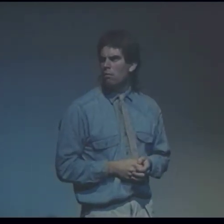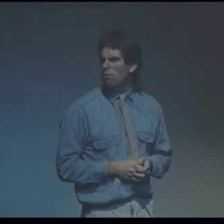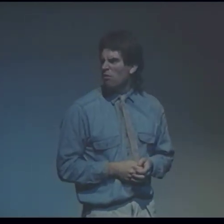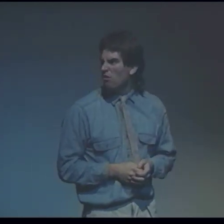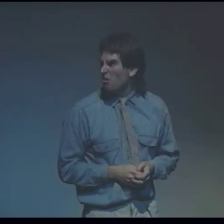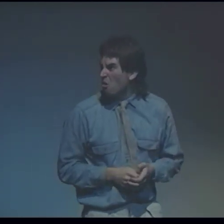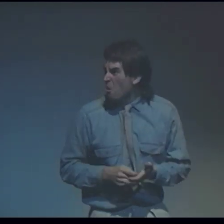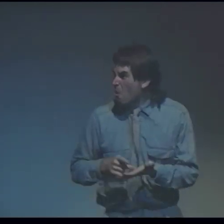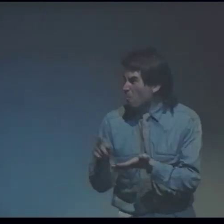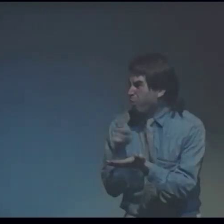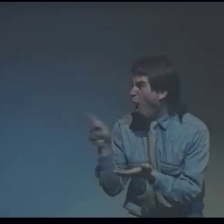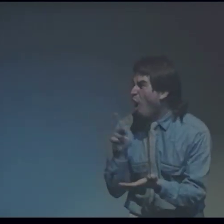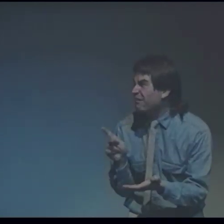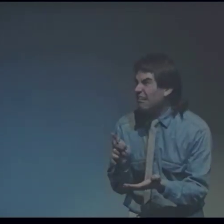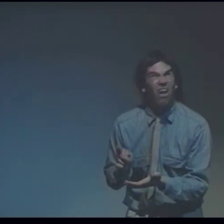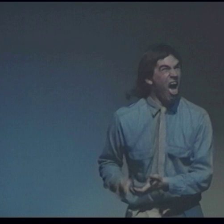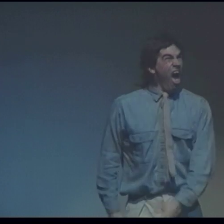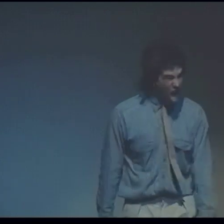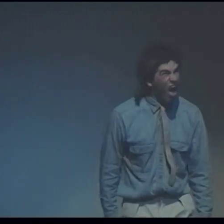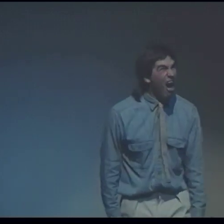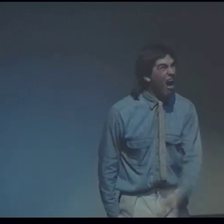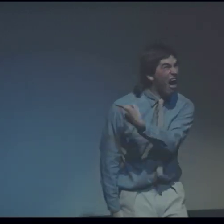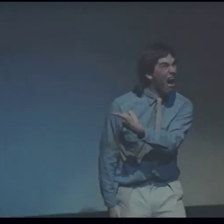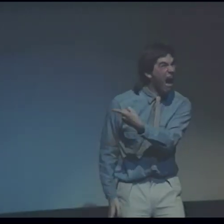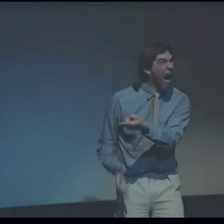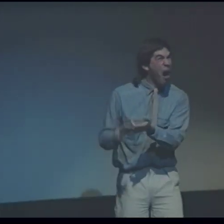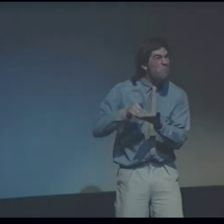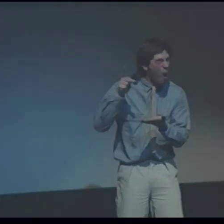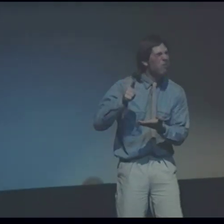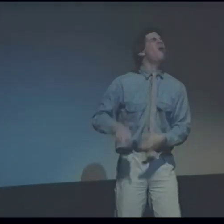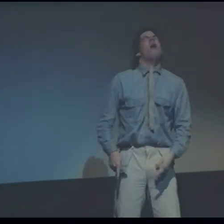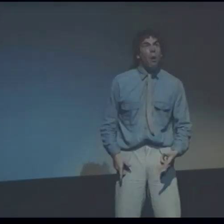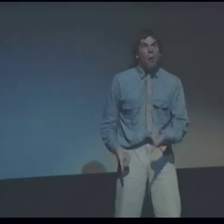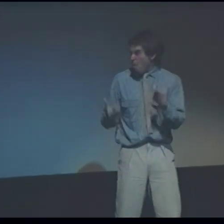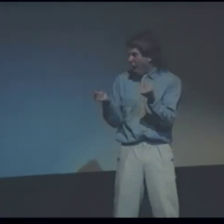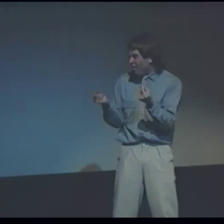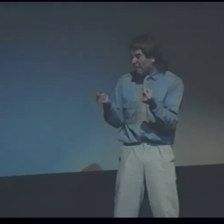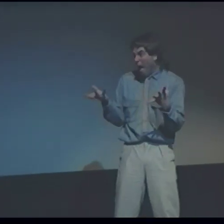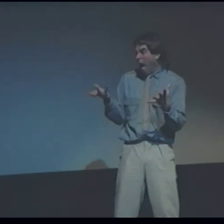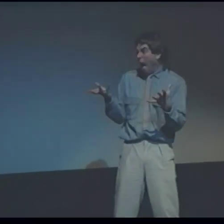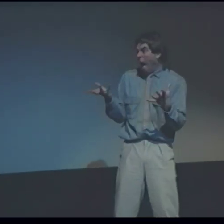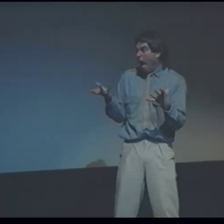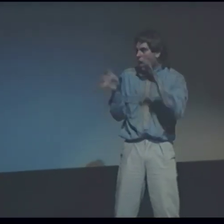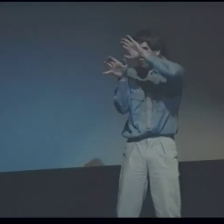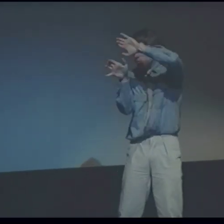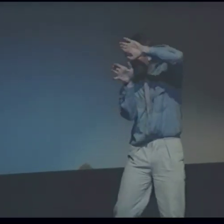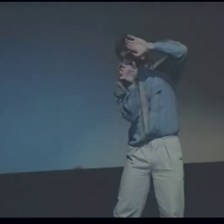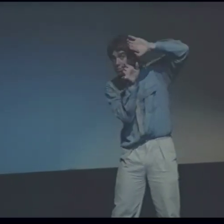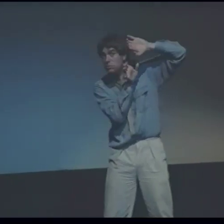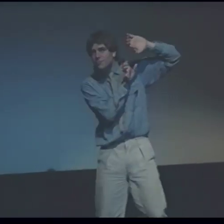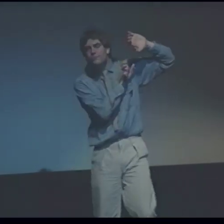And in my mind, I go, "What? Uh? Poetry?"